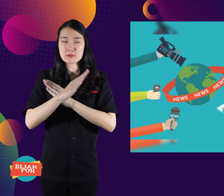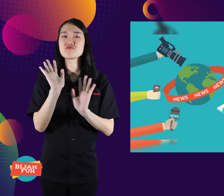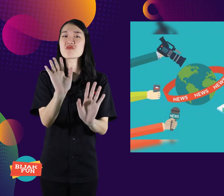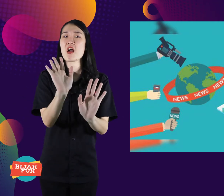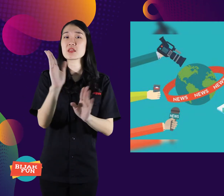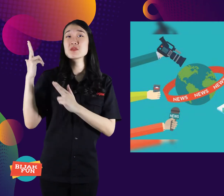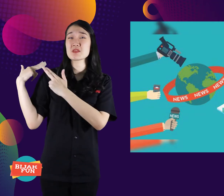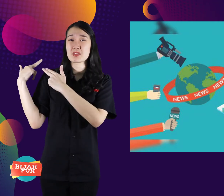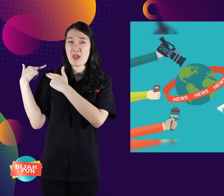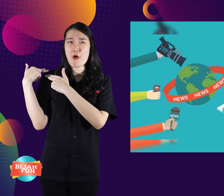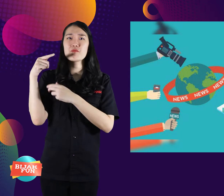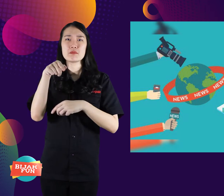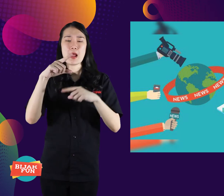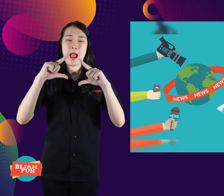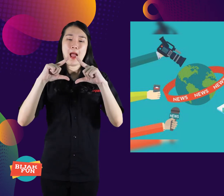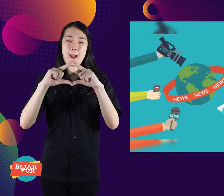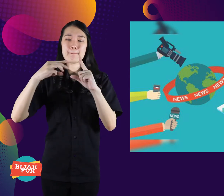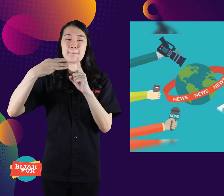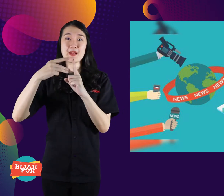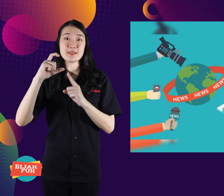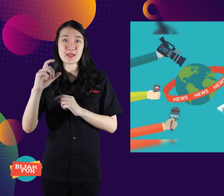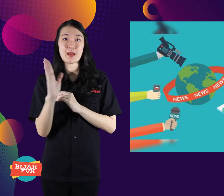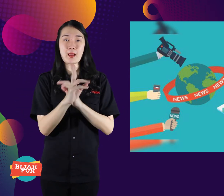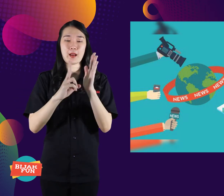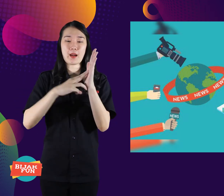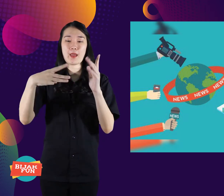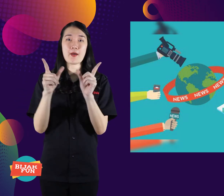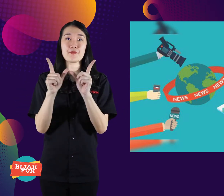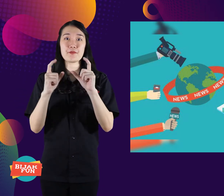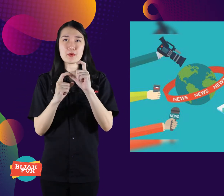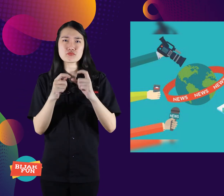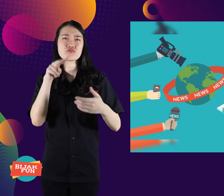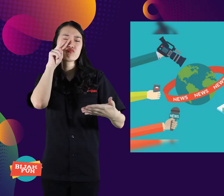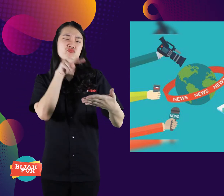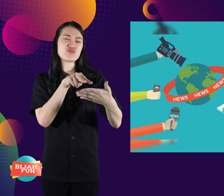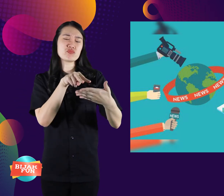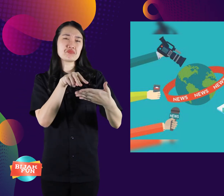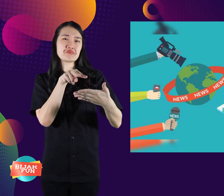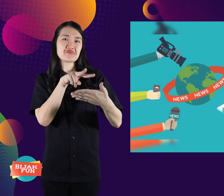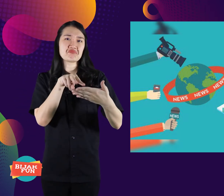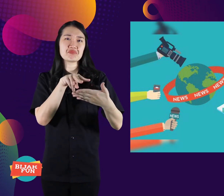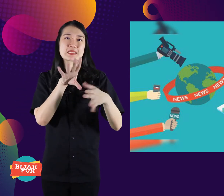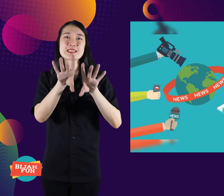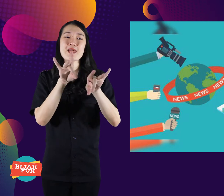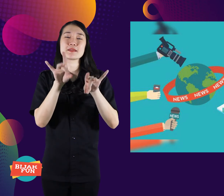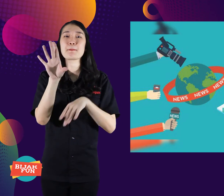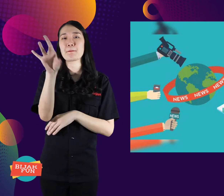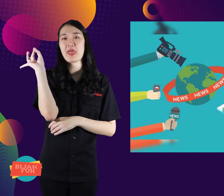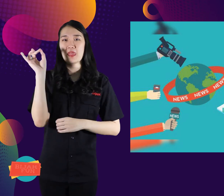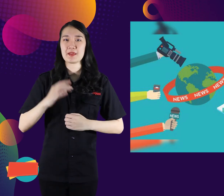Later ABC News staff will make the selection.